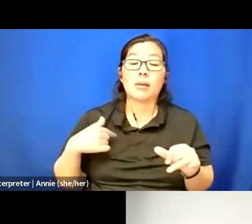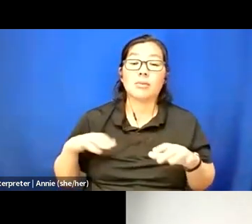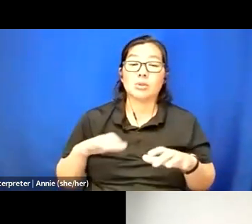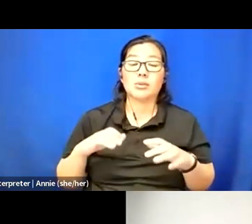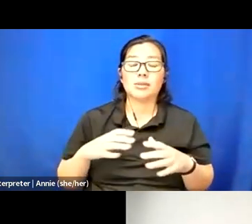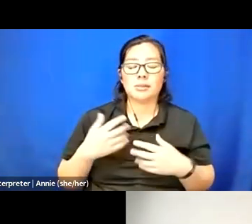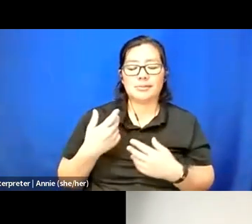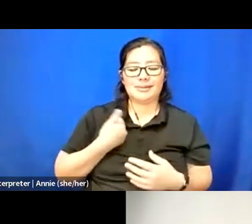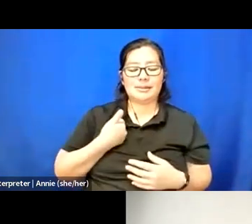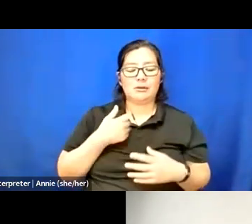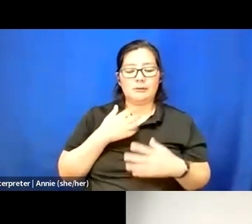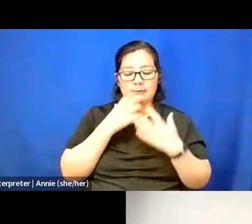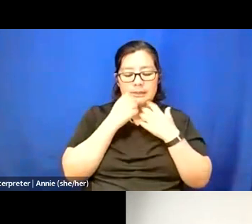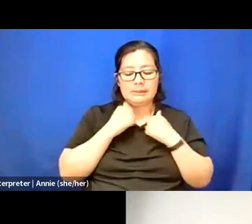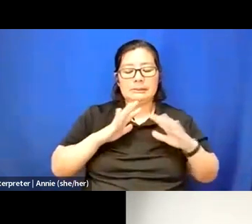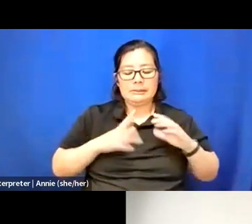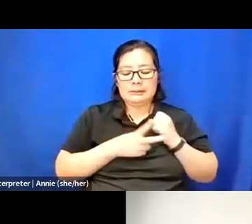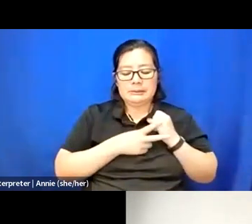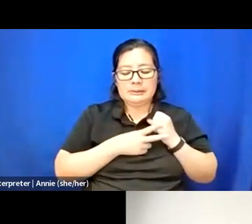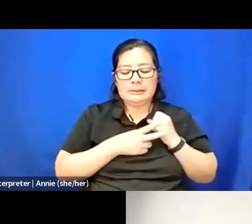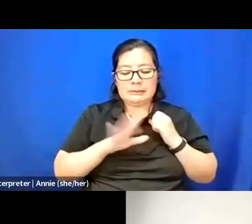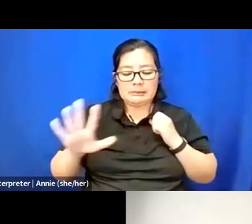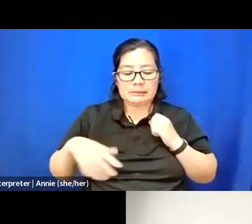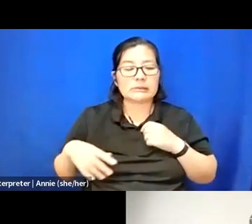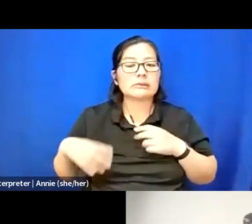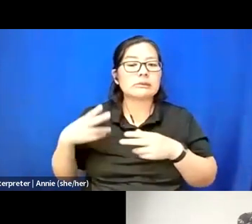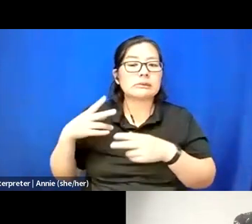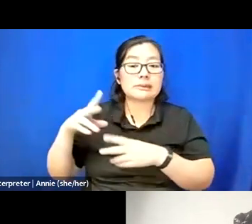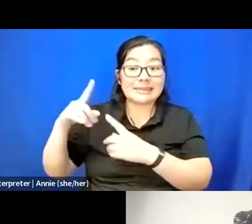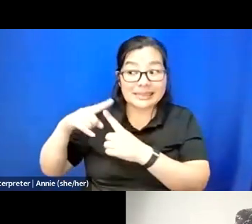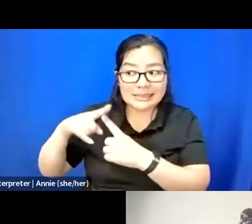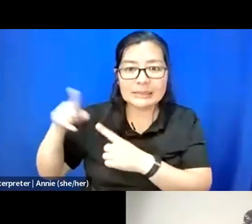And I know that folks like T, and I want to name Ebony too, like have really, like,